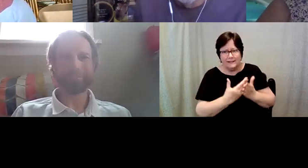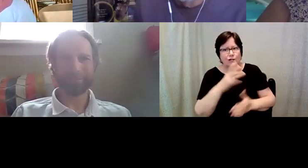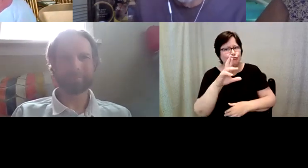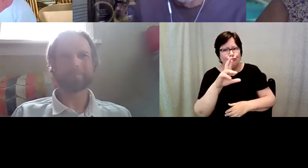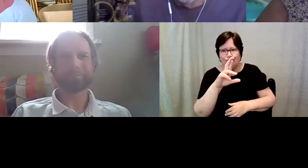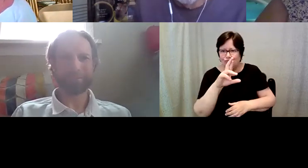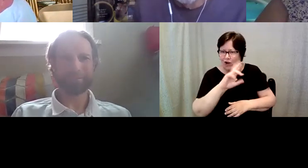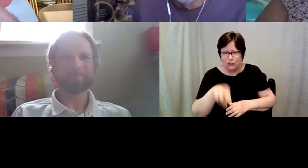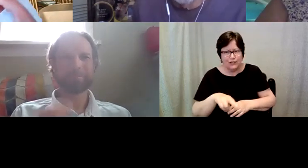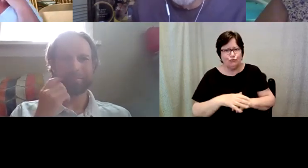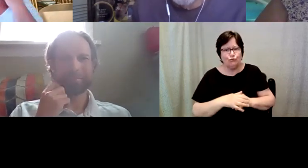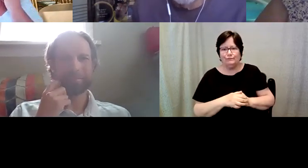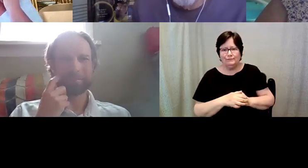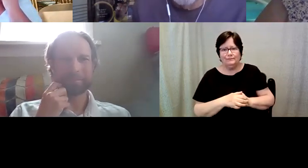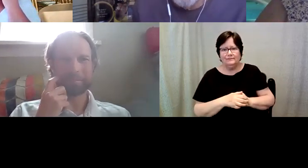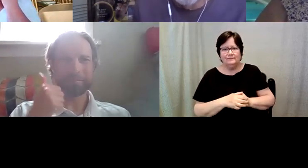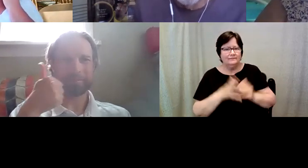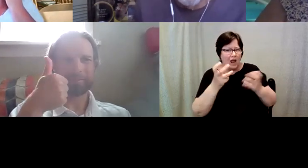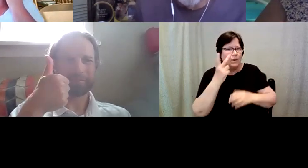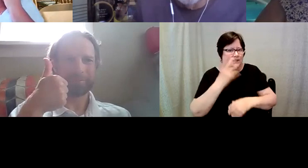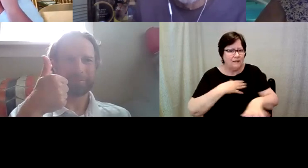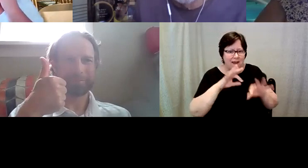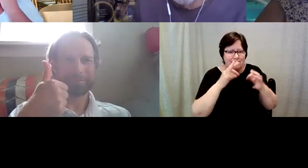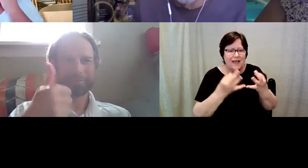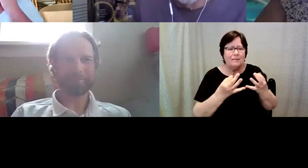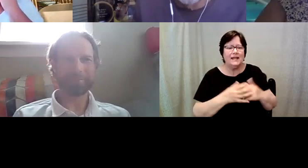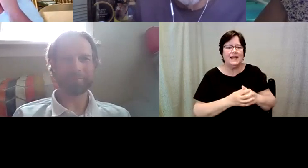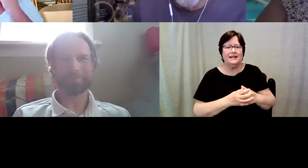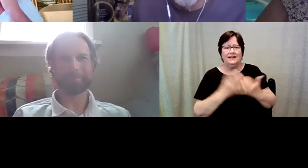D. Major Cohen: I, I want to see my family, and now I can come and visit with you guys